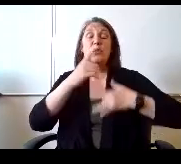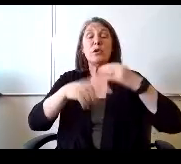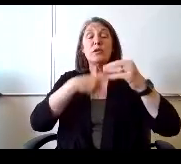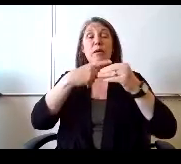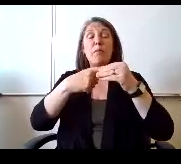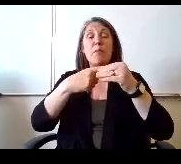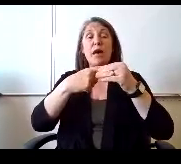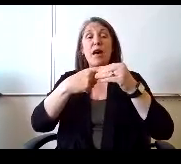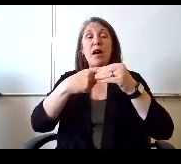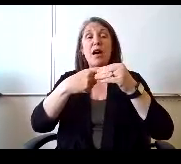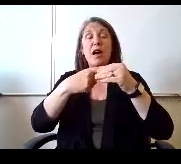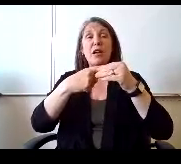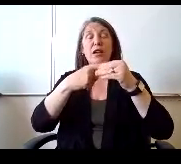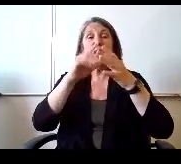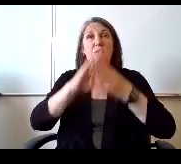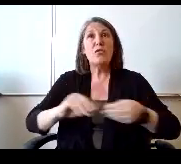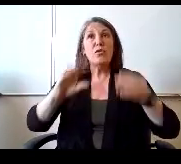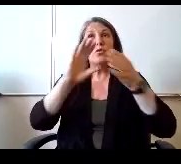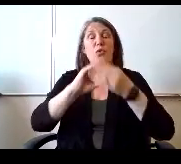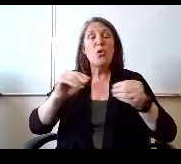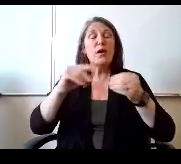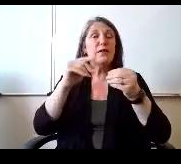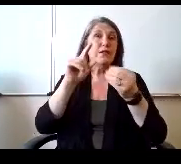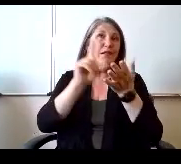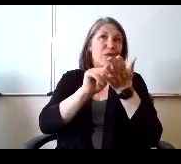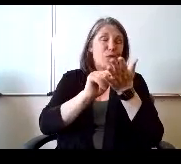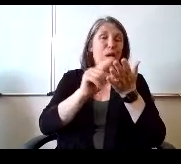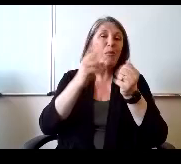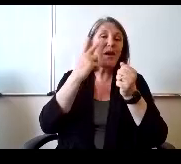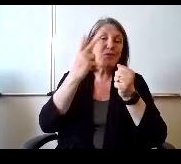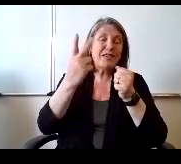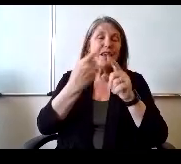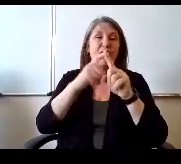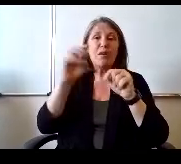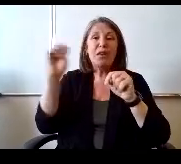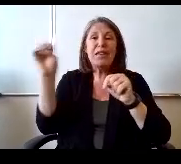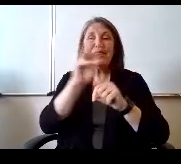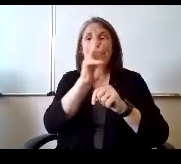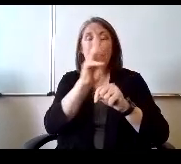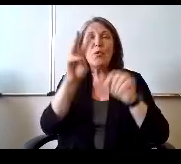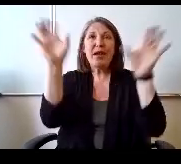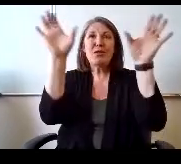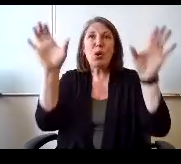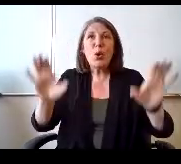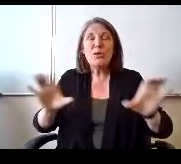stories I see in the news from our our East and West Coast about the the